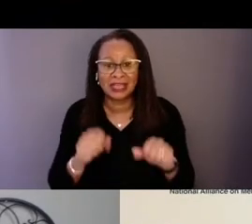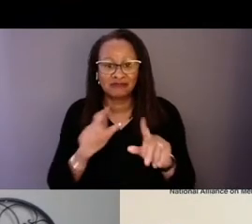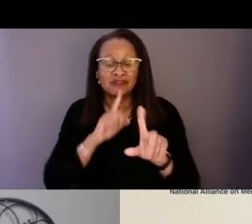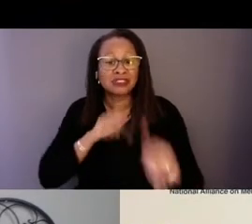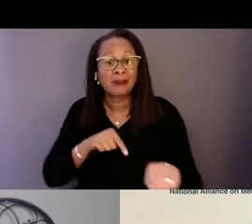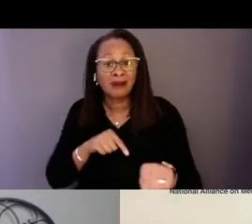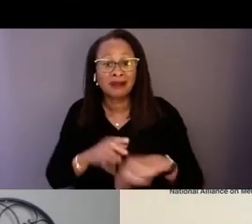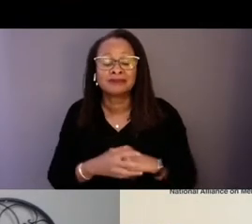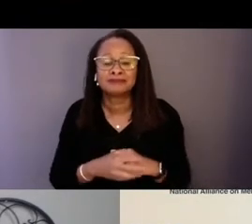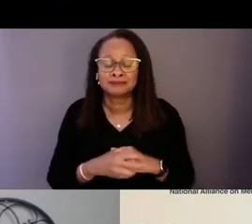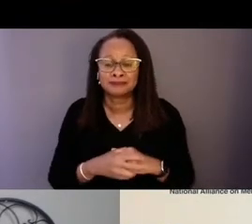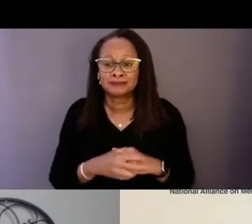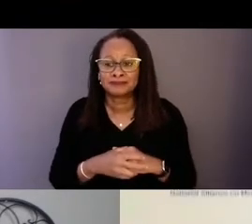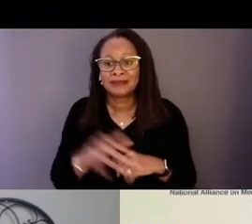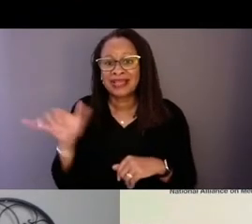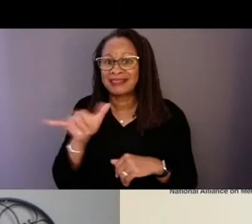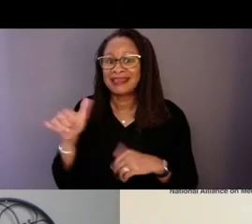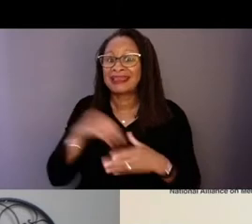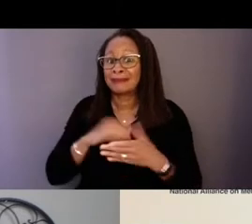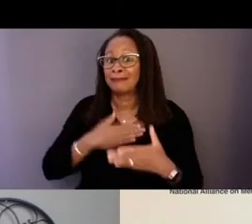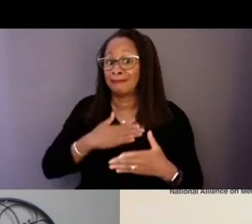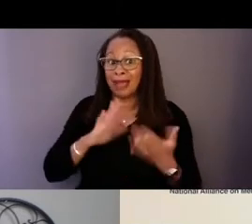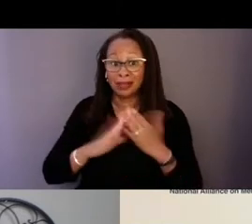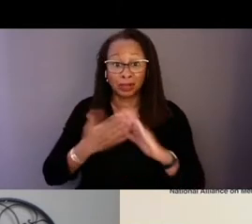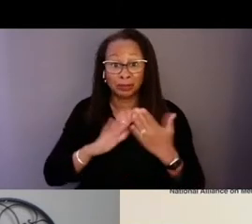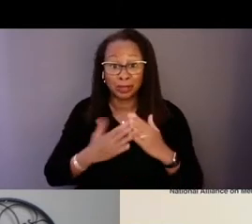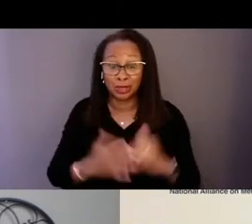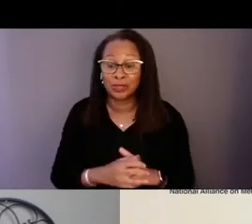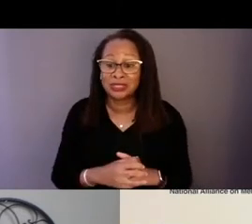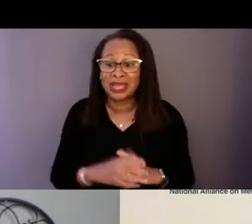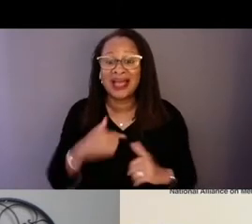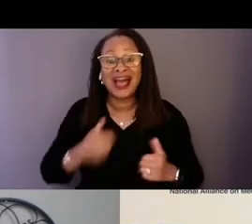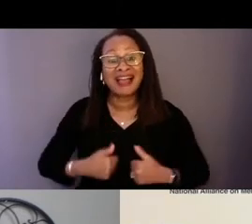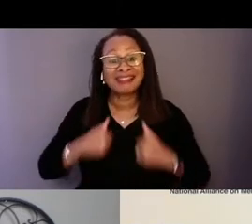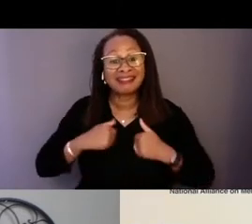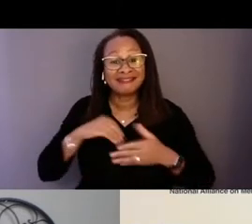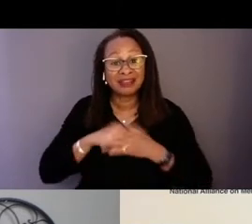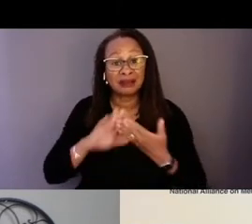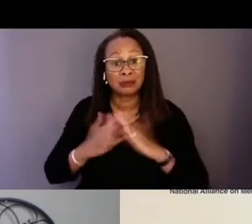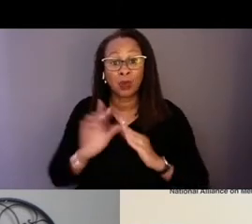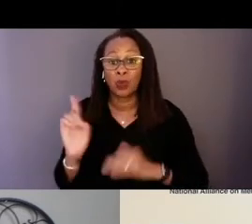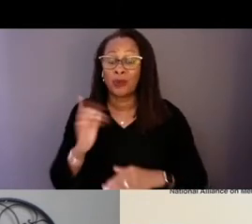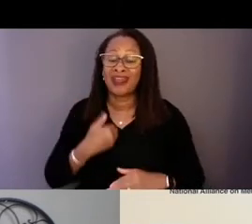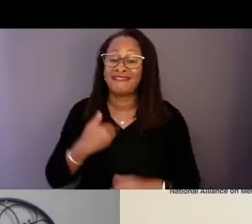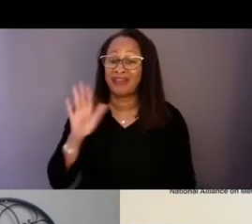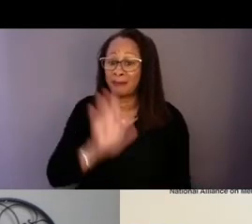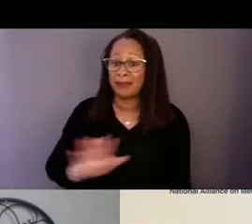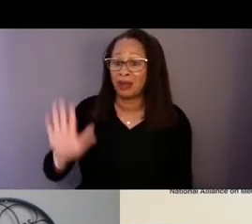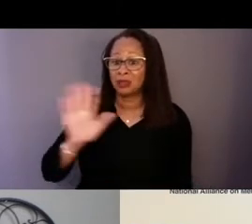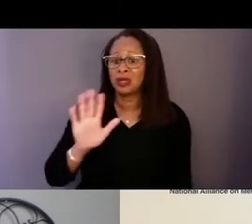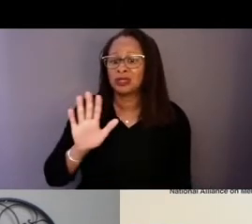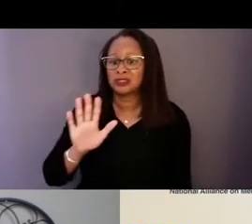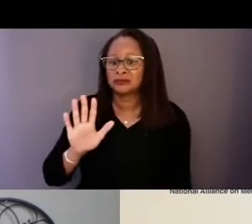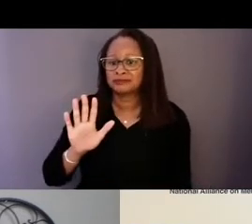Like in my community, I live in a community where we have a county police substation.